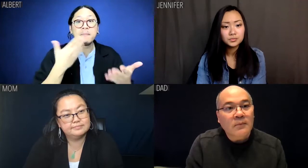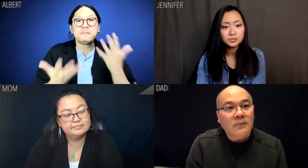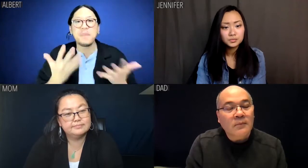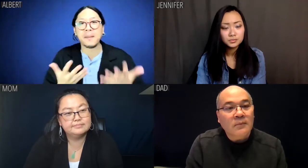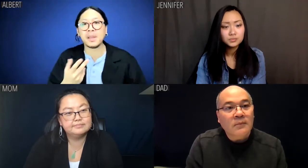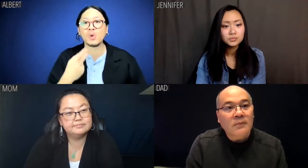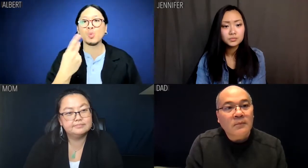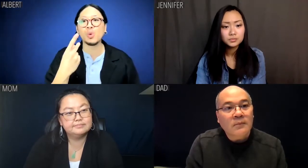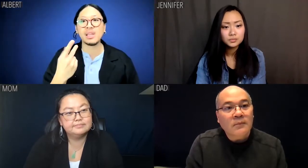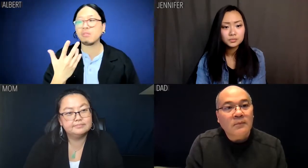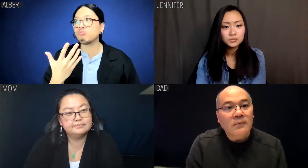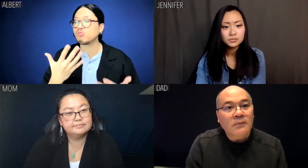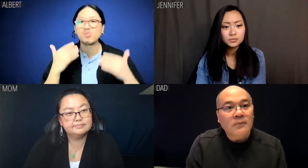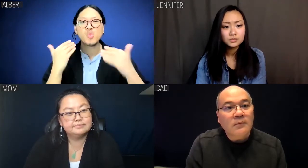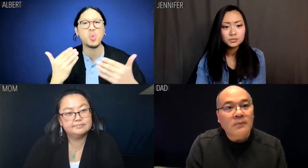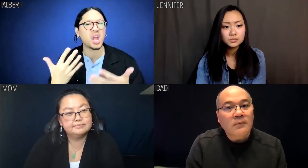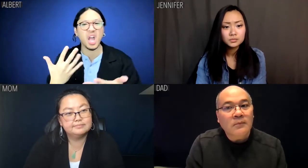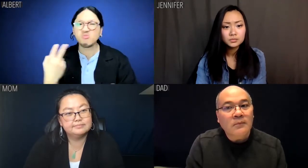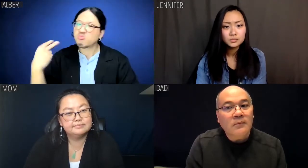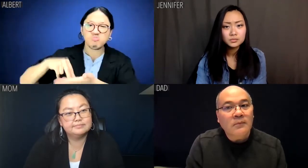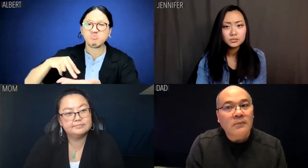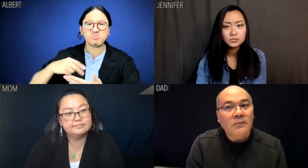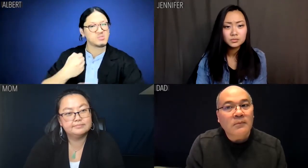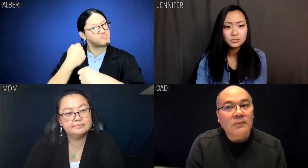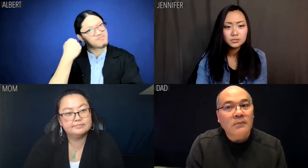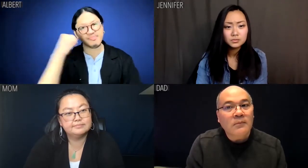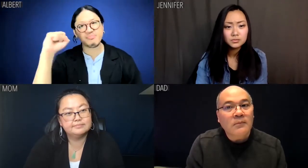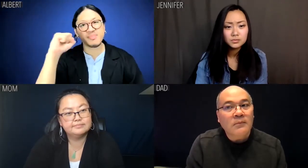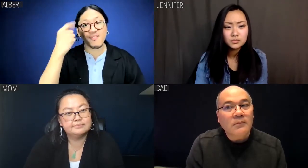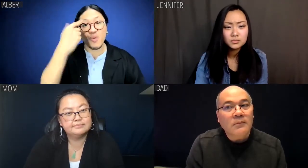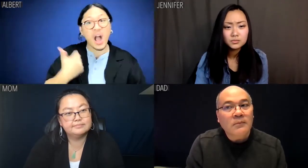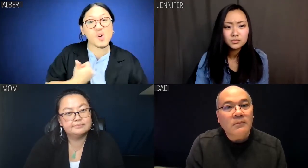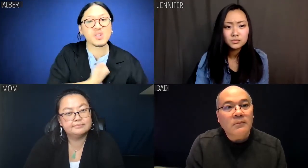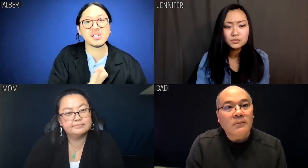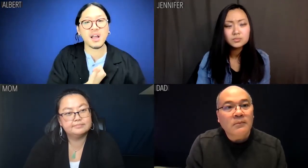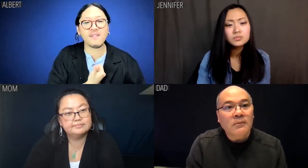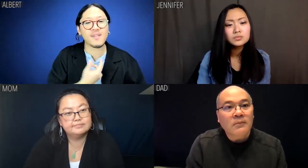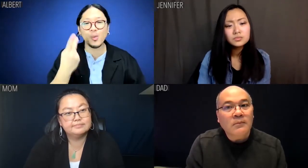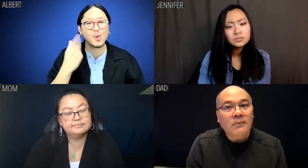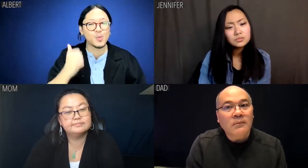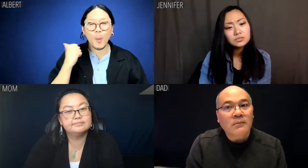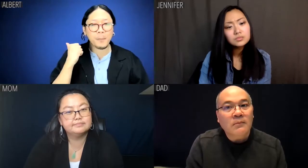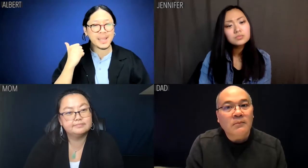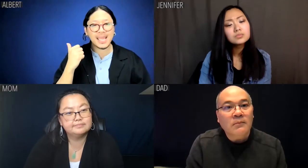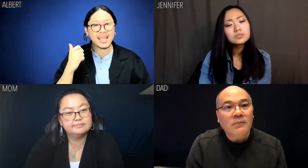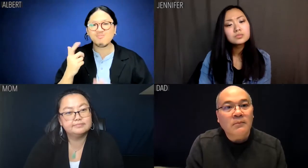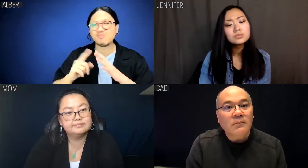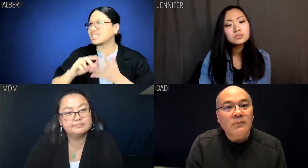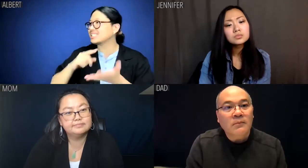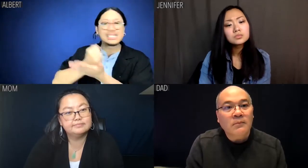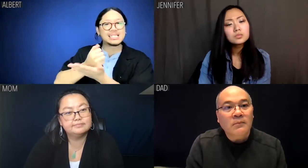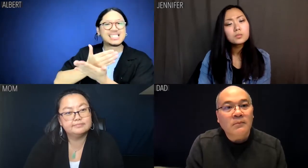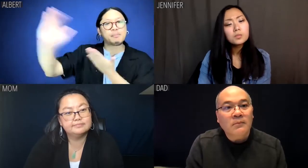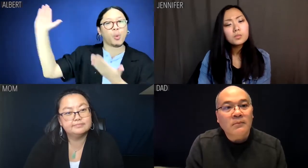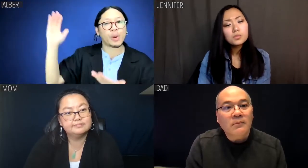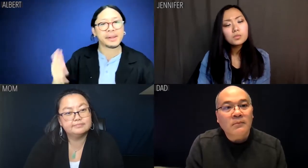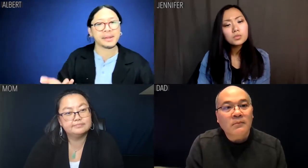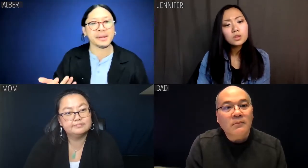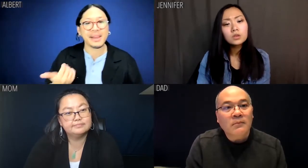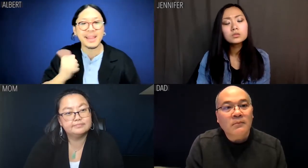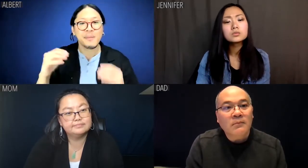And maybe if we speak up for ourselves, we won't get deported anymore.